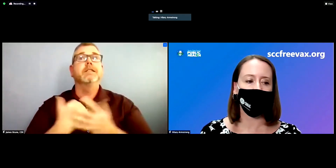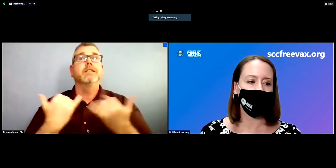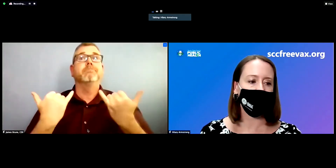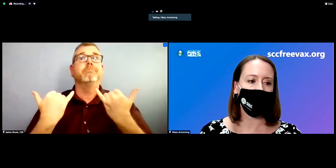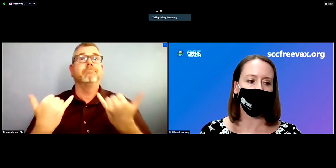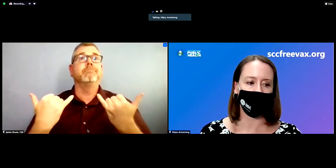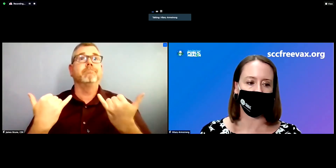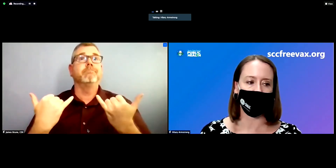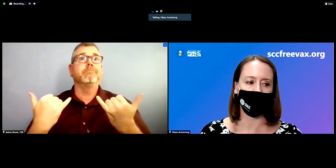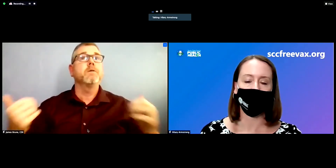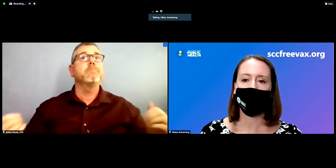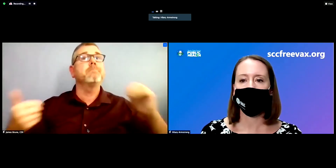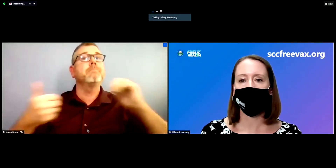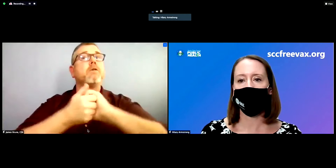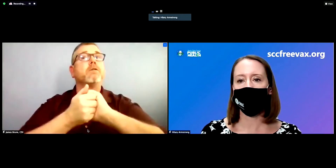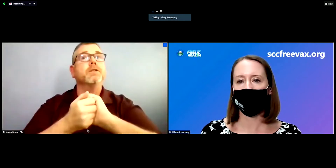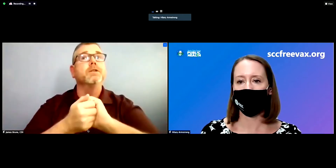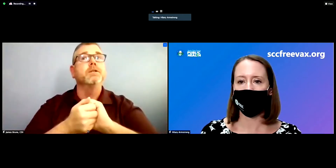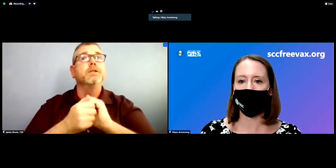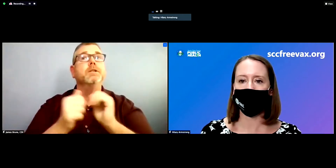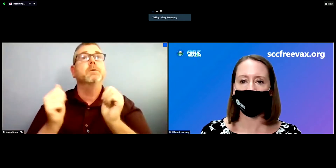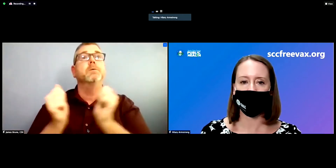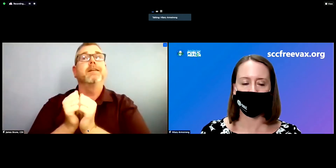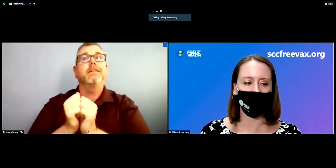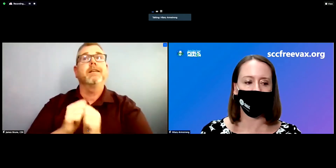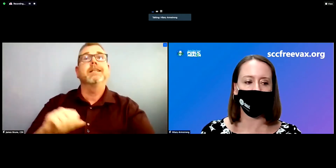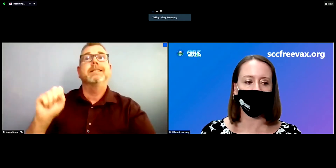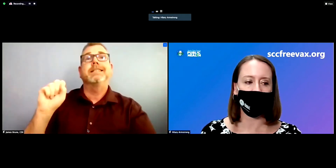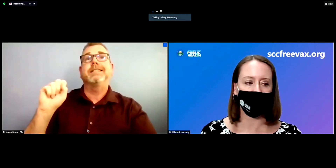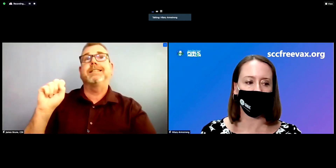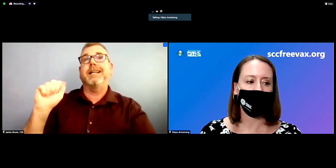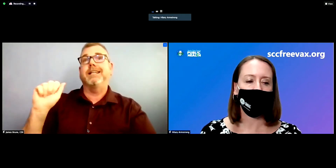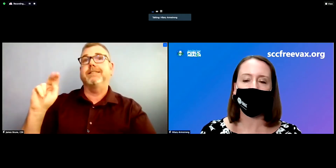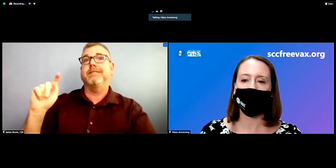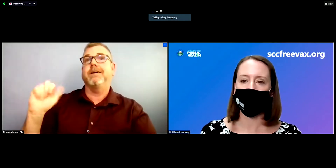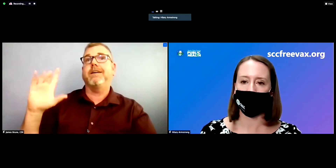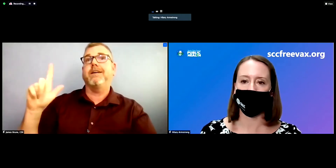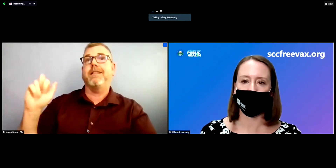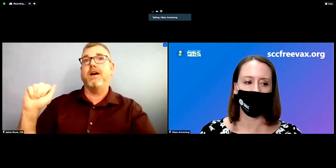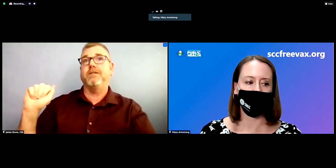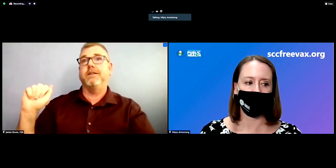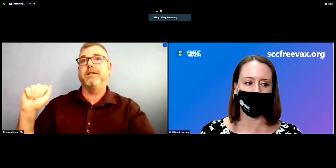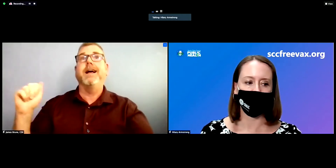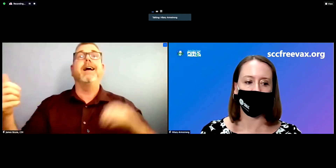and the City of Mountain View to open a new vaccination site at the Mountain View Community